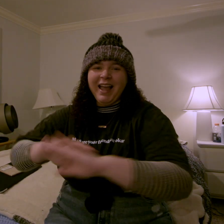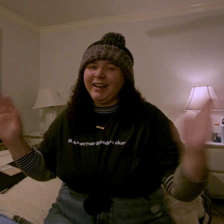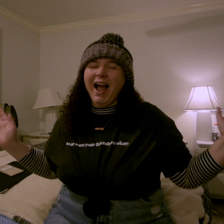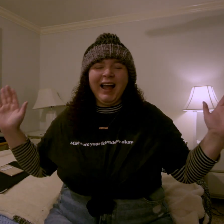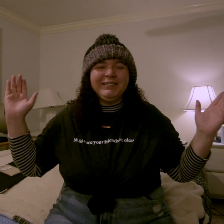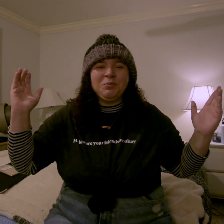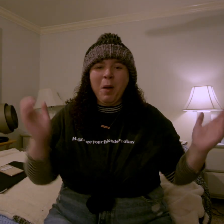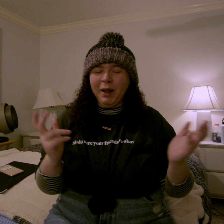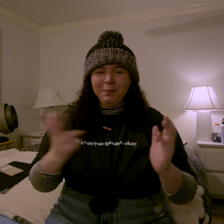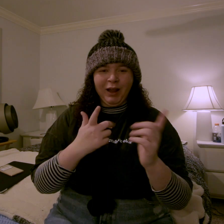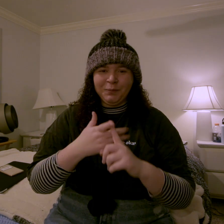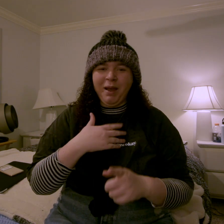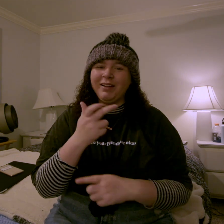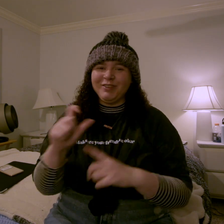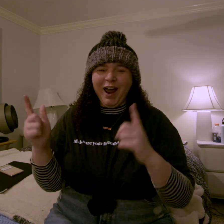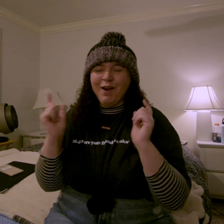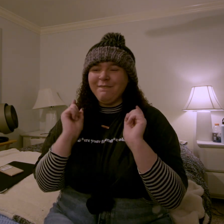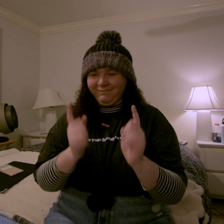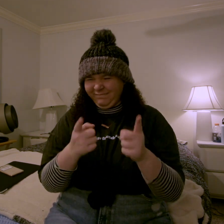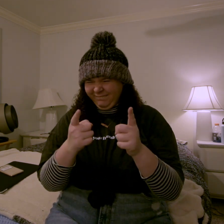hey guys! welcome back to my channel